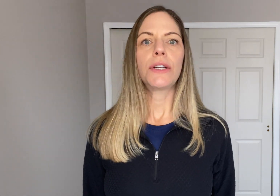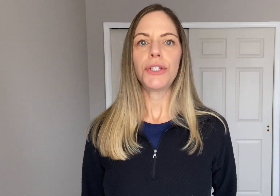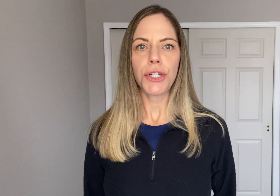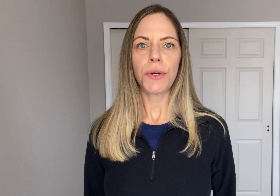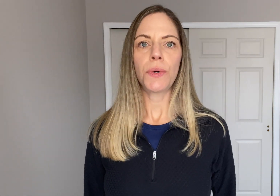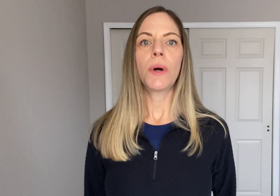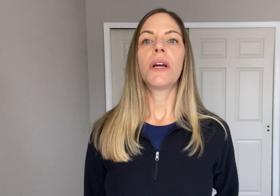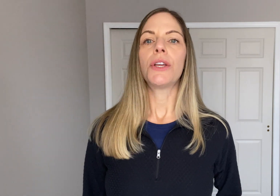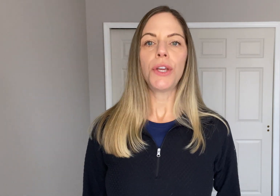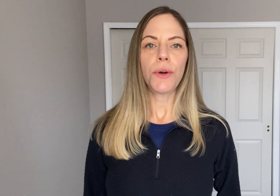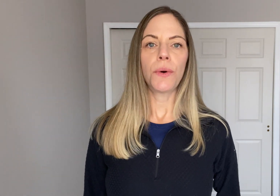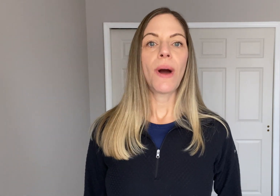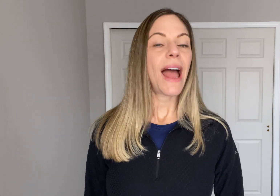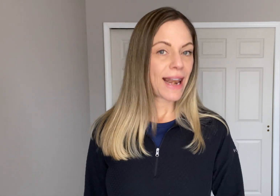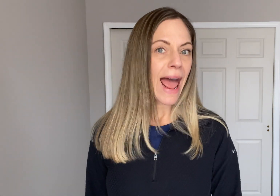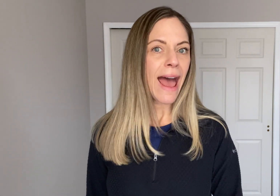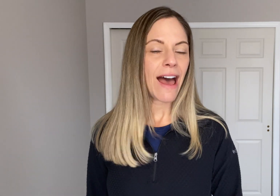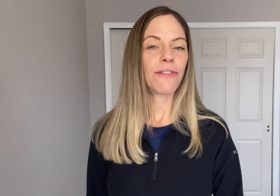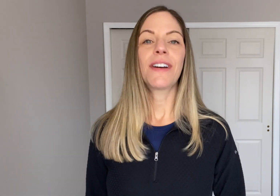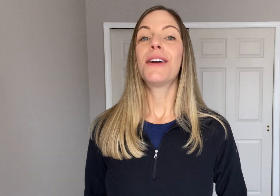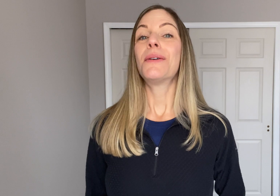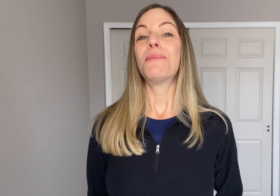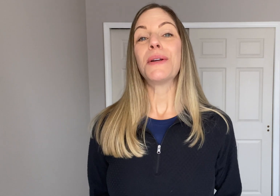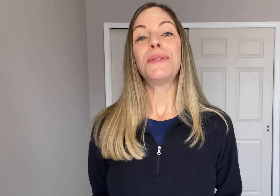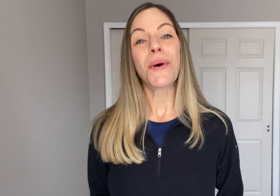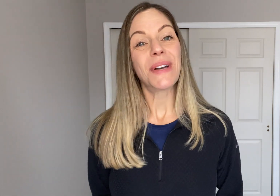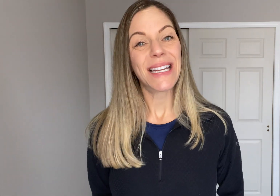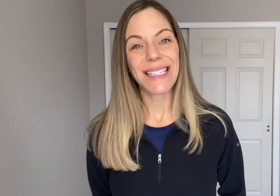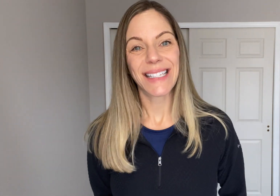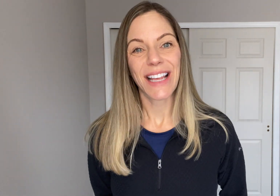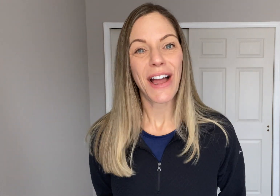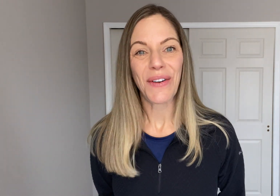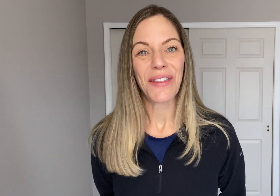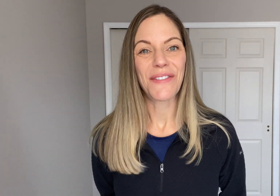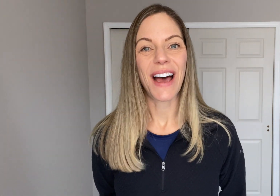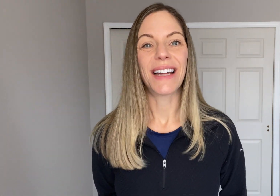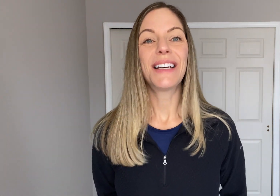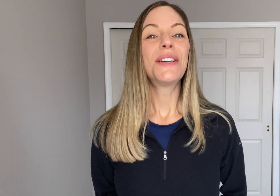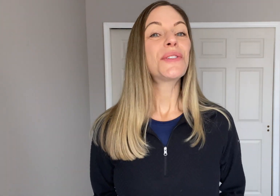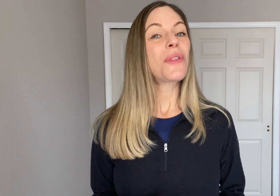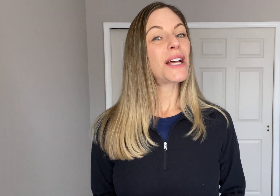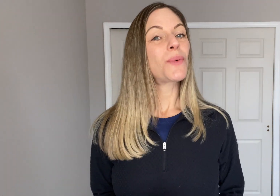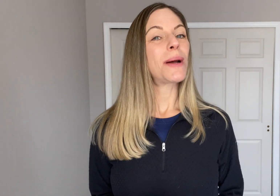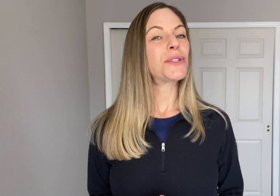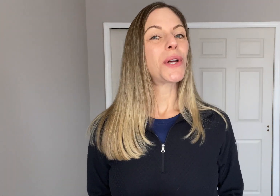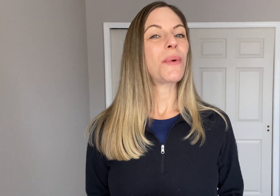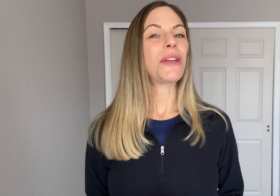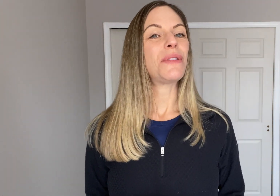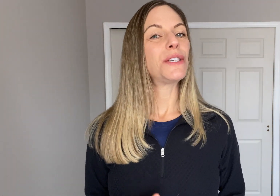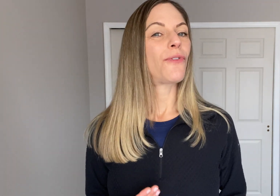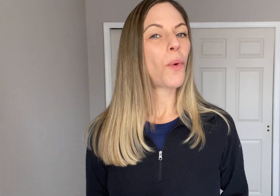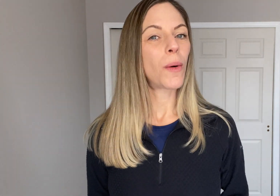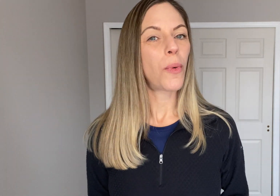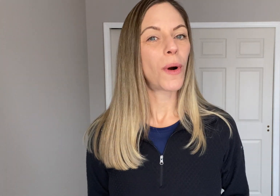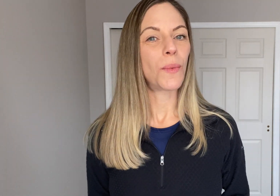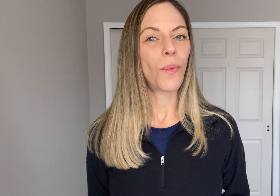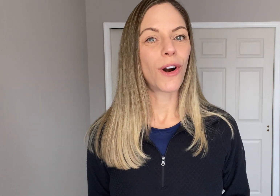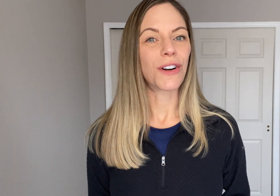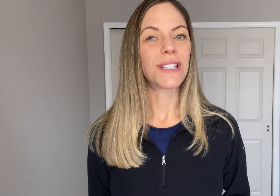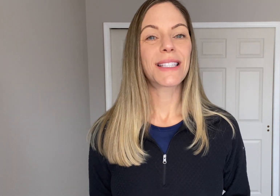DO - YOU - (and) HAVE? but you don't need to sign all of that. So that's why I'm showing you these 4 important words.